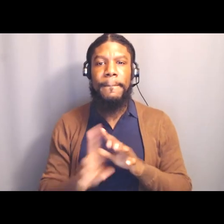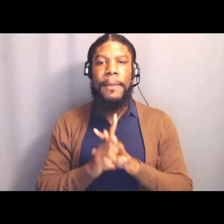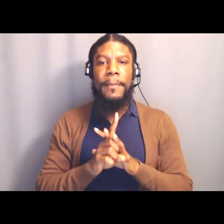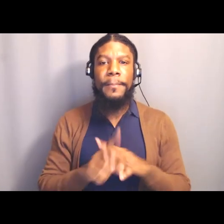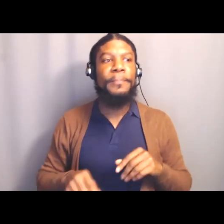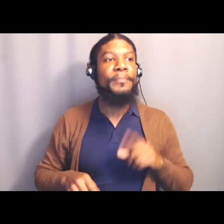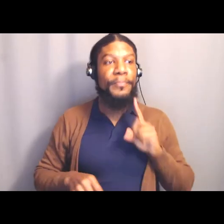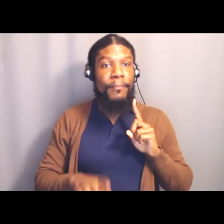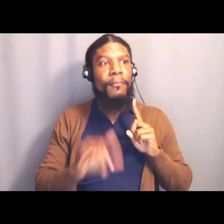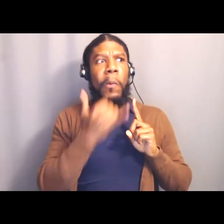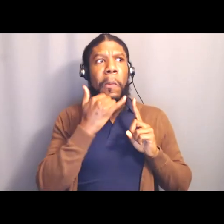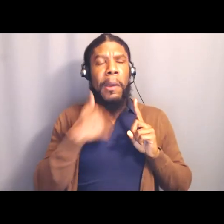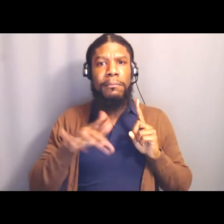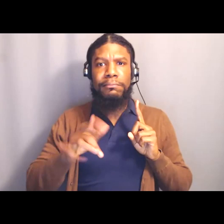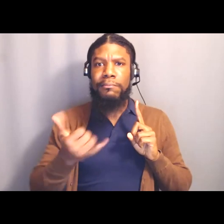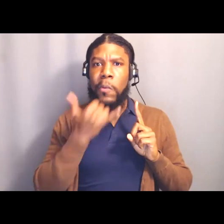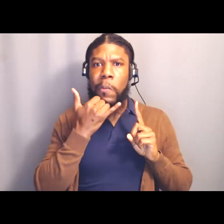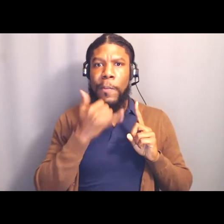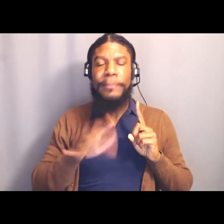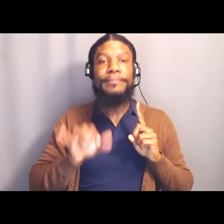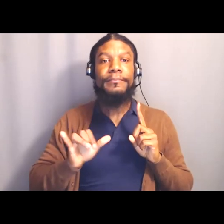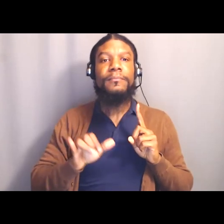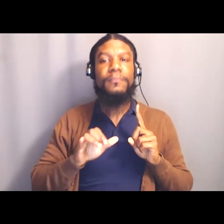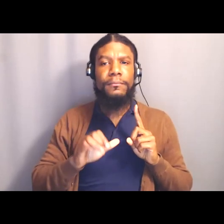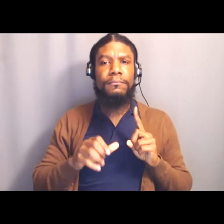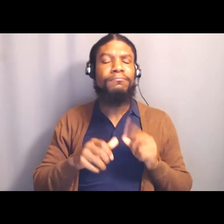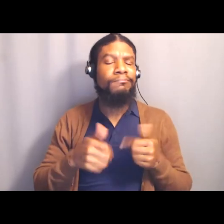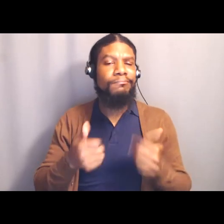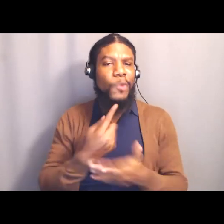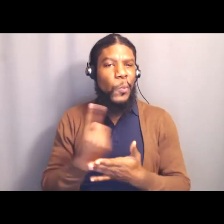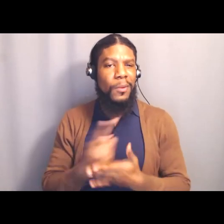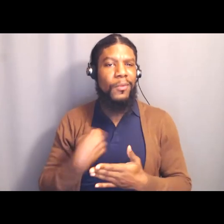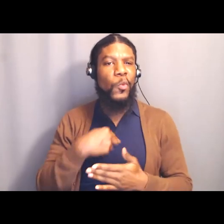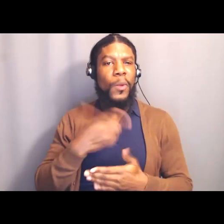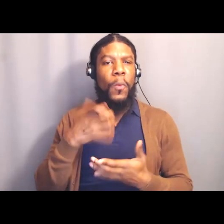We're gonna ground ourselves, and so you all think about who wants to read